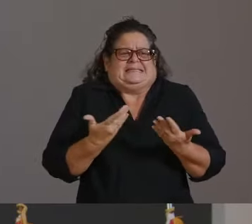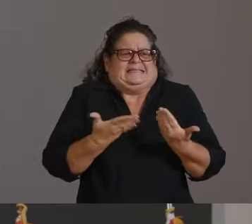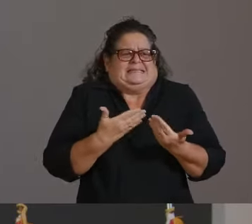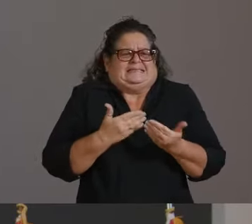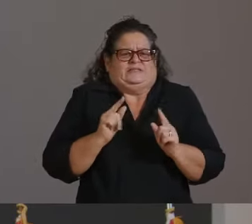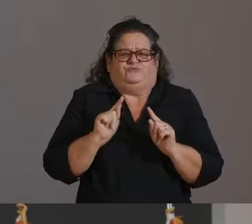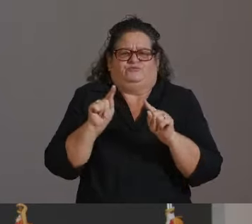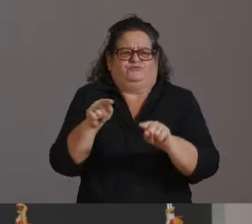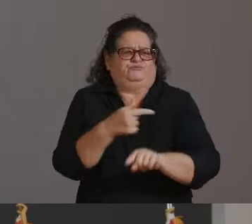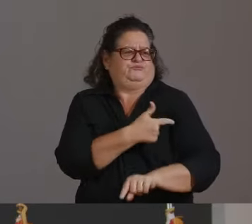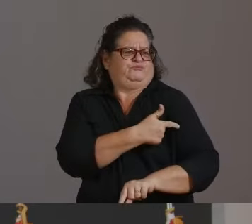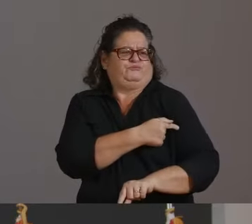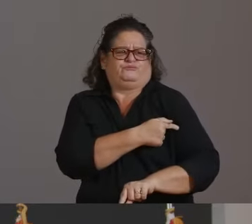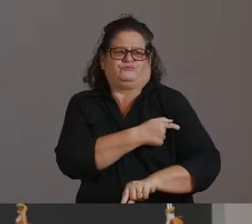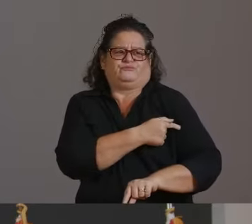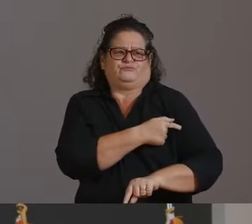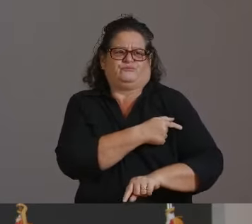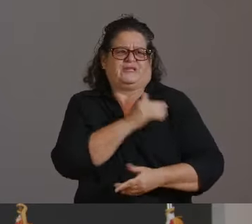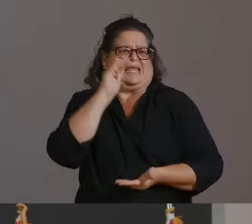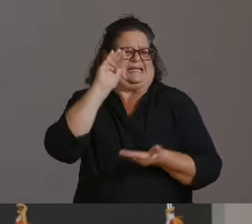YOU WILL END UP THERE.